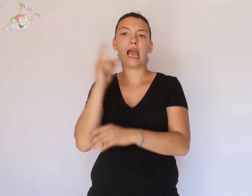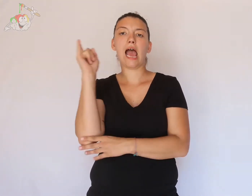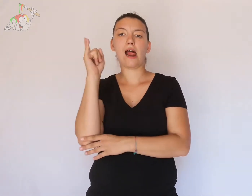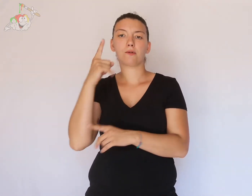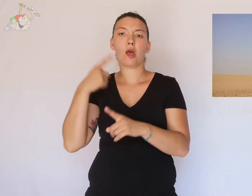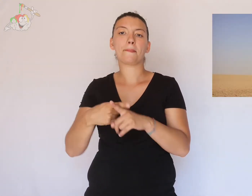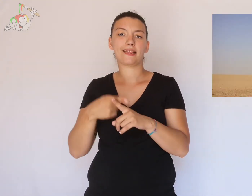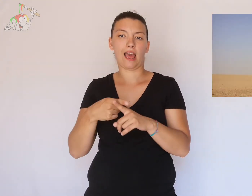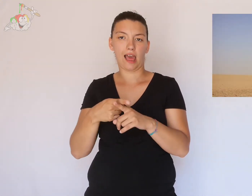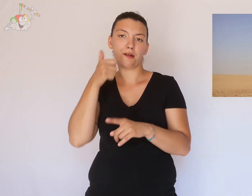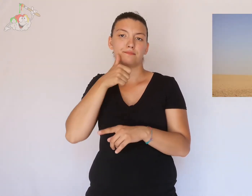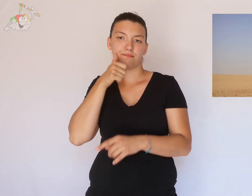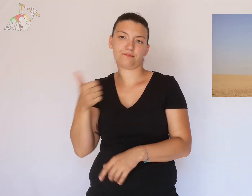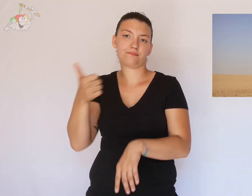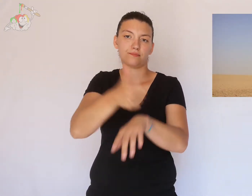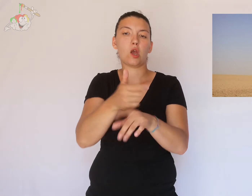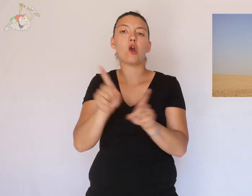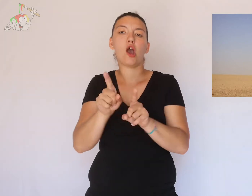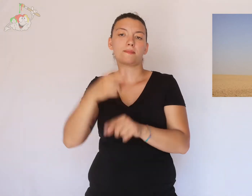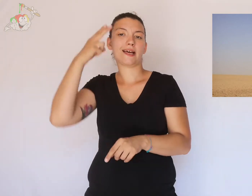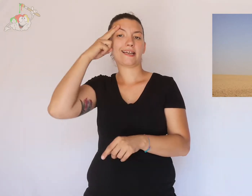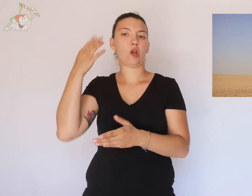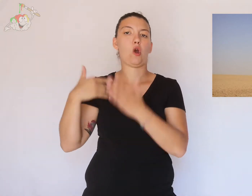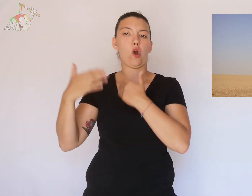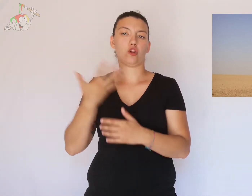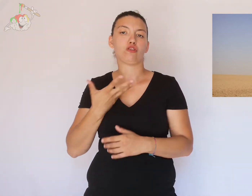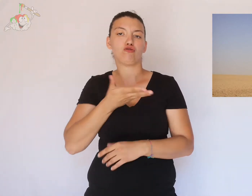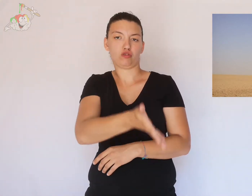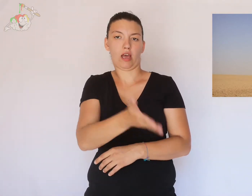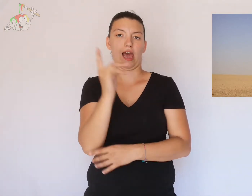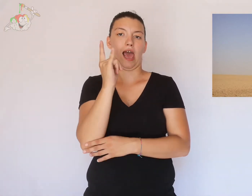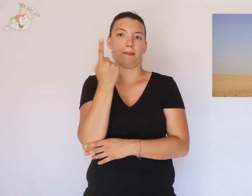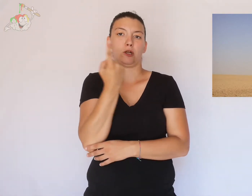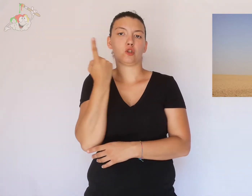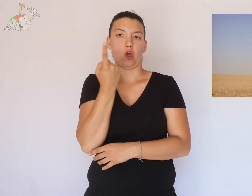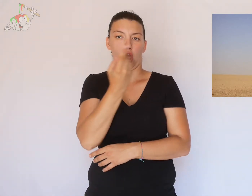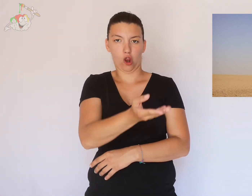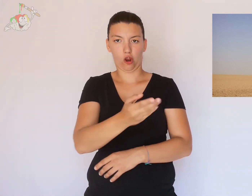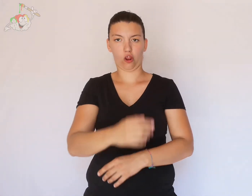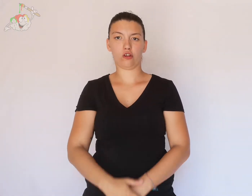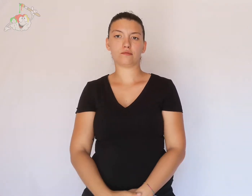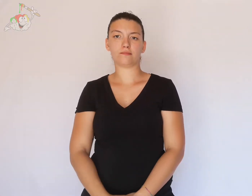a metal tree is placed in its place to remember the lonely tree.